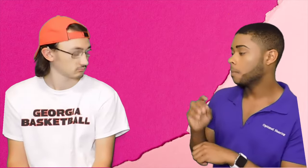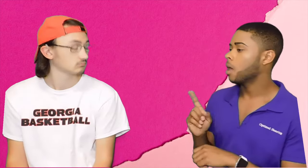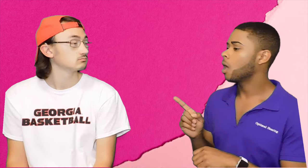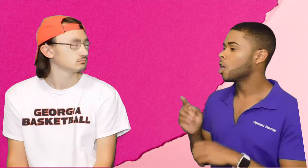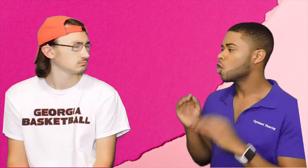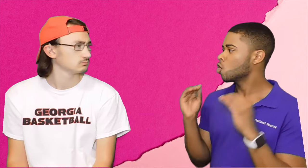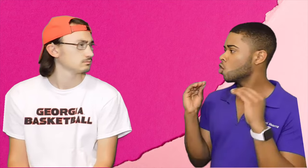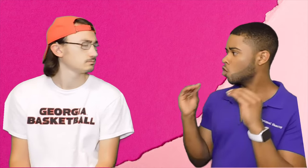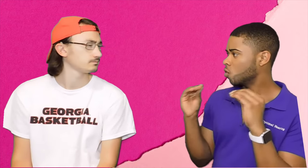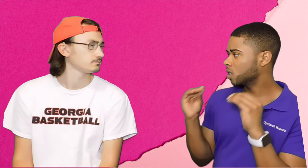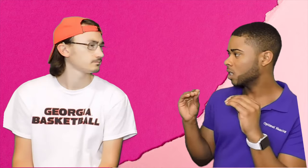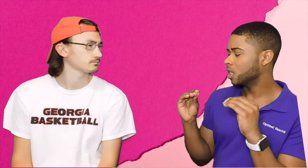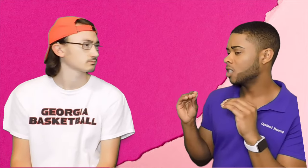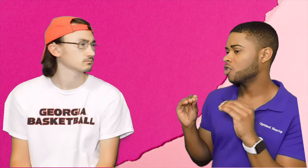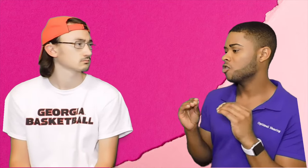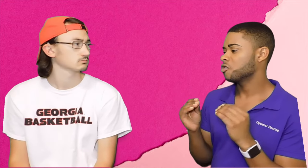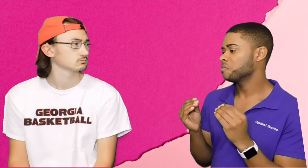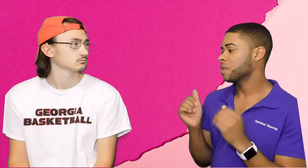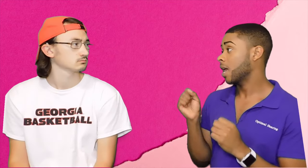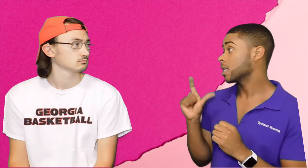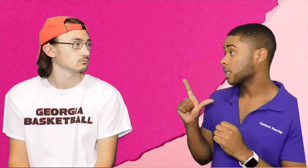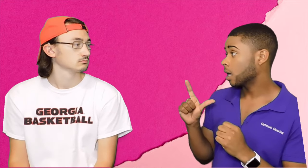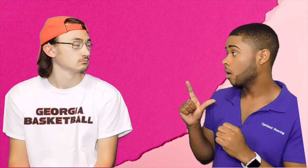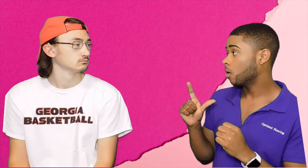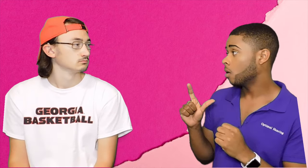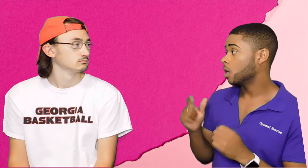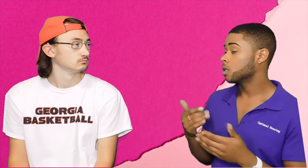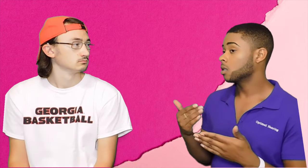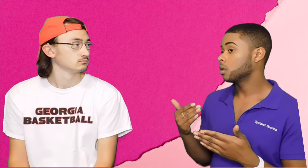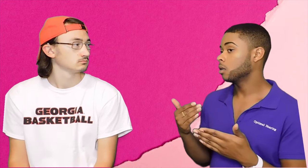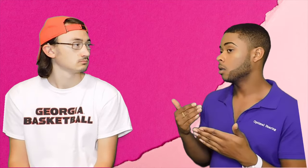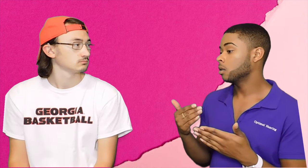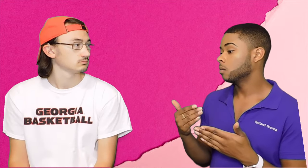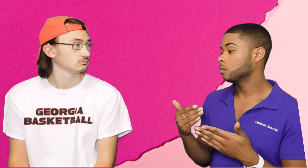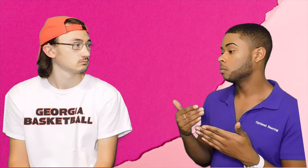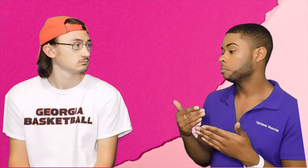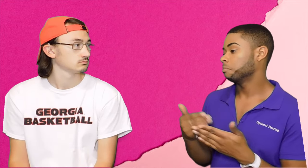Bryce: At the BCM , you teach ASL to new students.